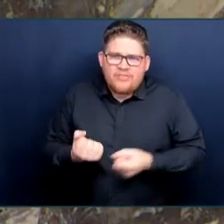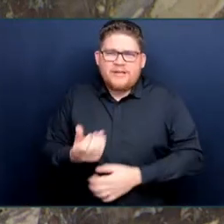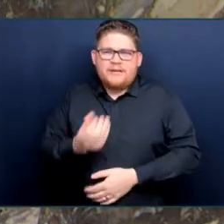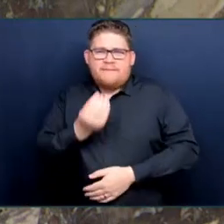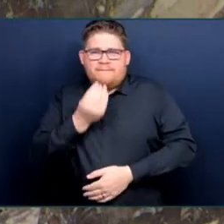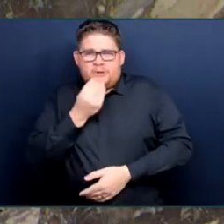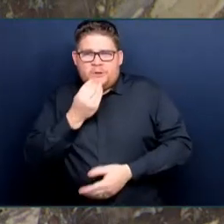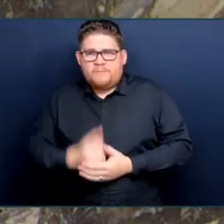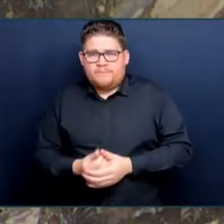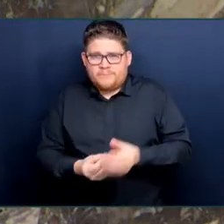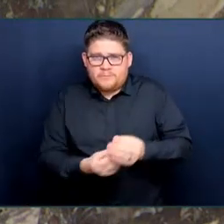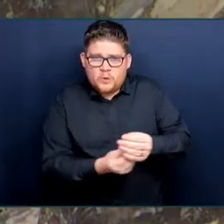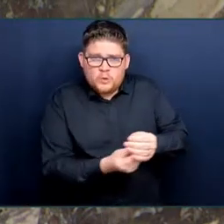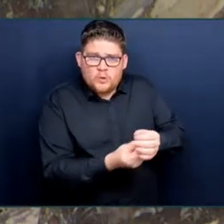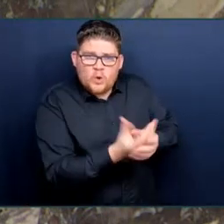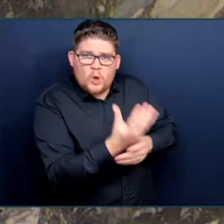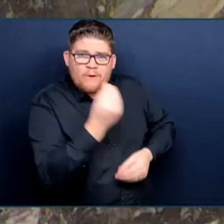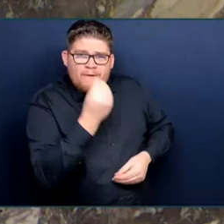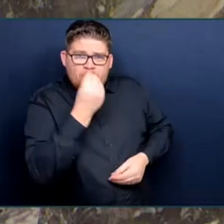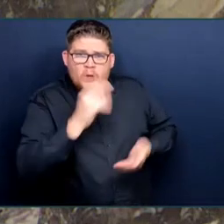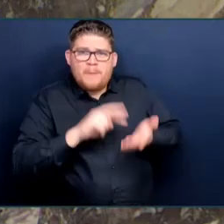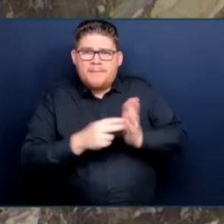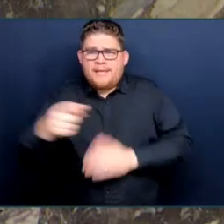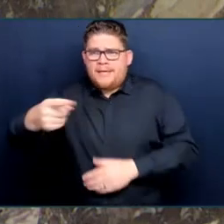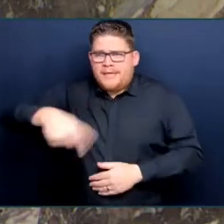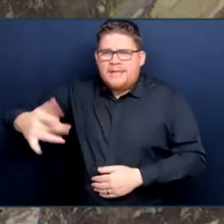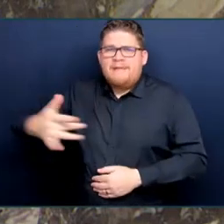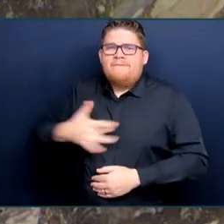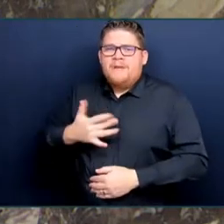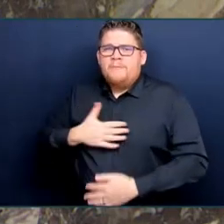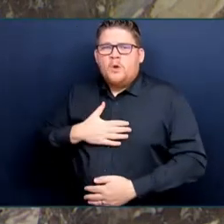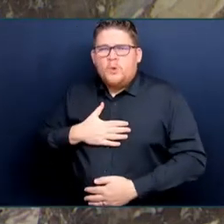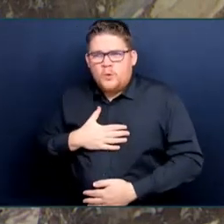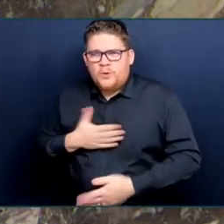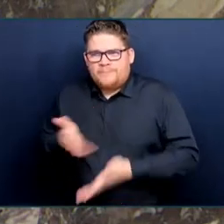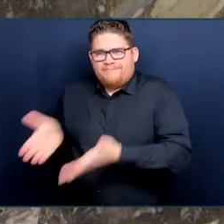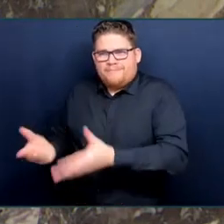Having problems in the garden? The Comox Valley Horticultural Society and the Vancouver Island